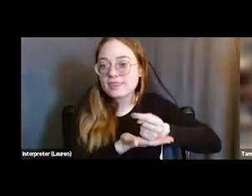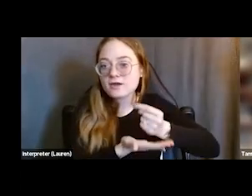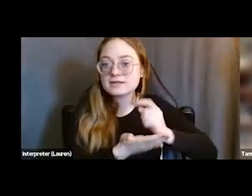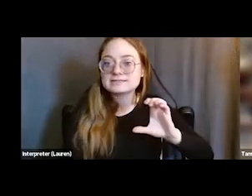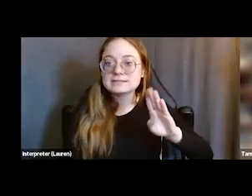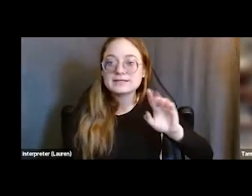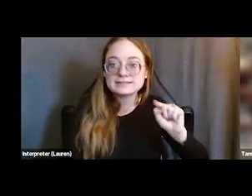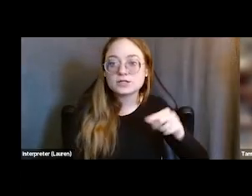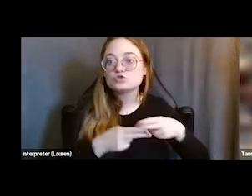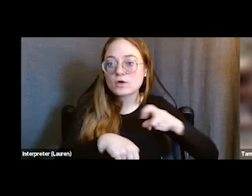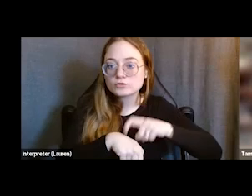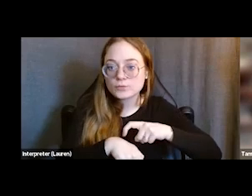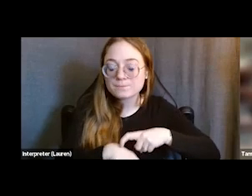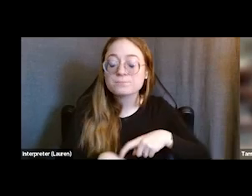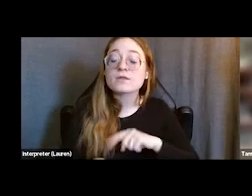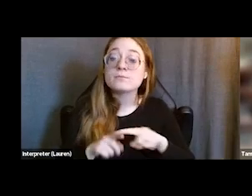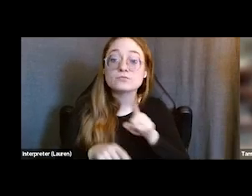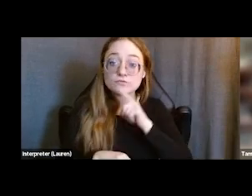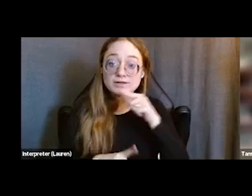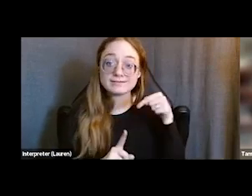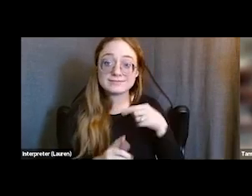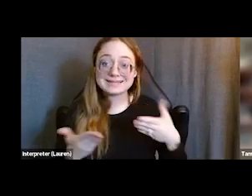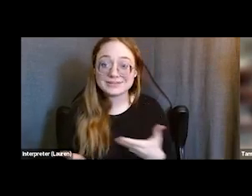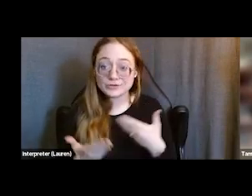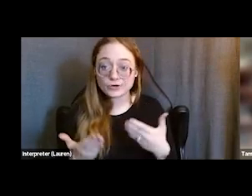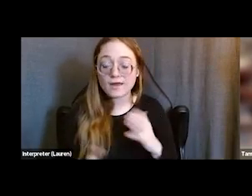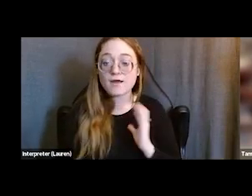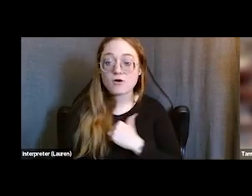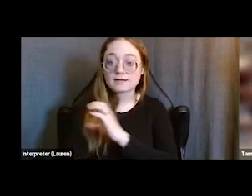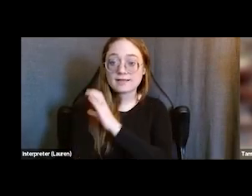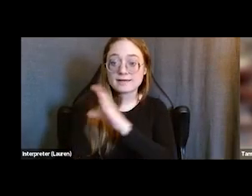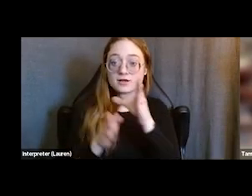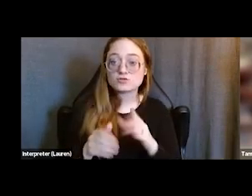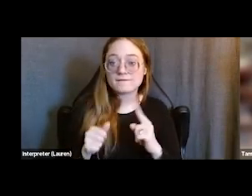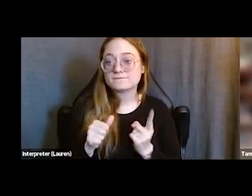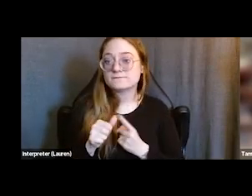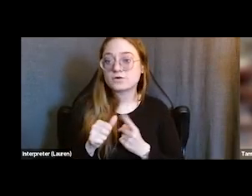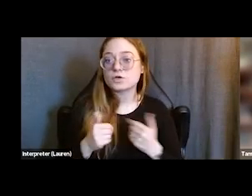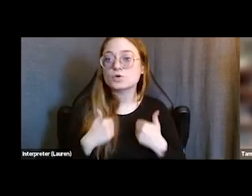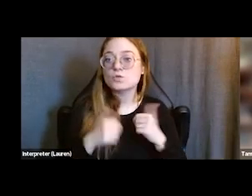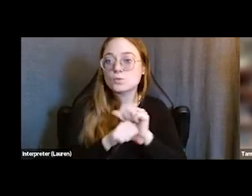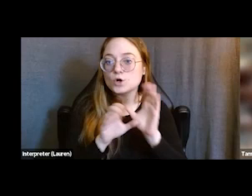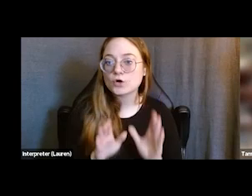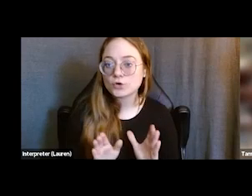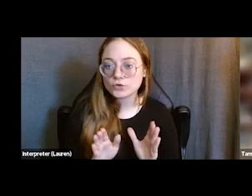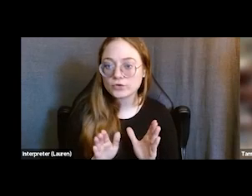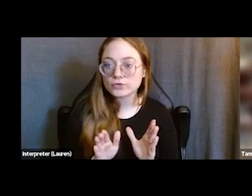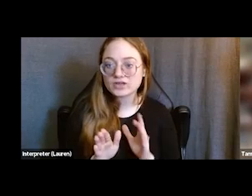And really what we do here is that our clinicians are first and foremost youth workers and we see ourselves in that way first.